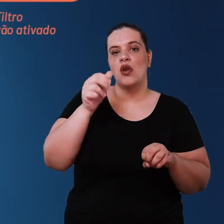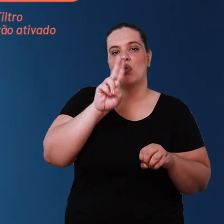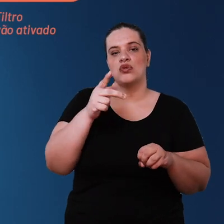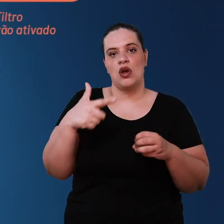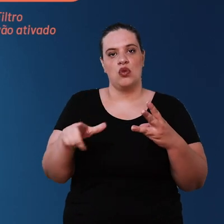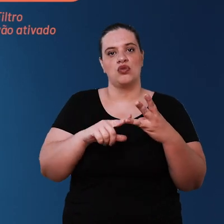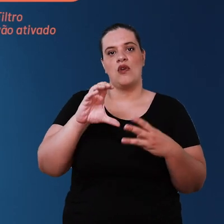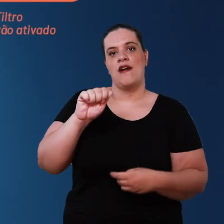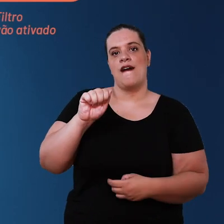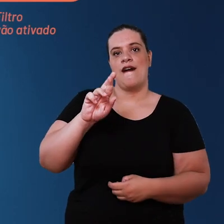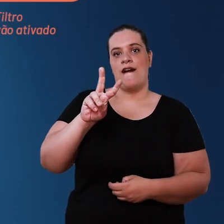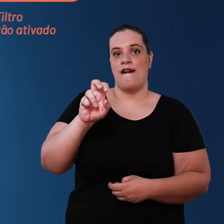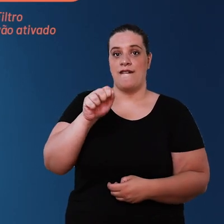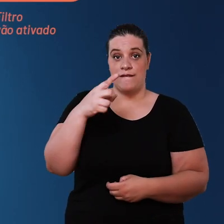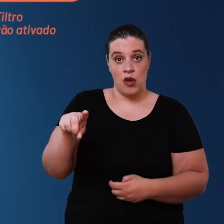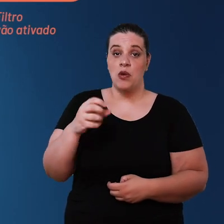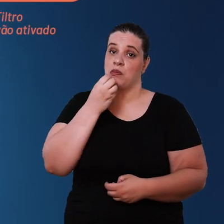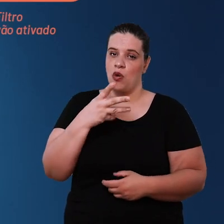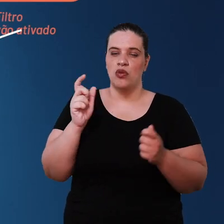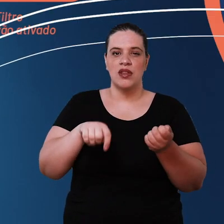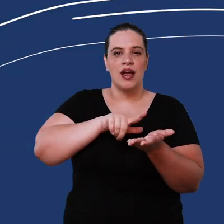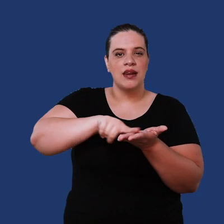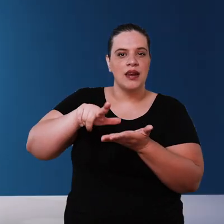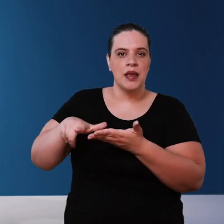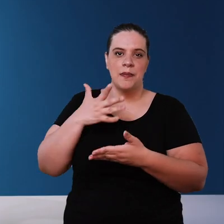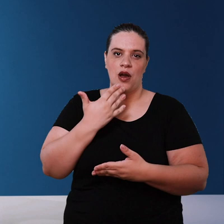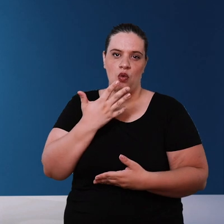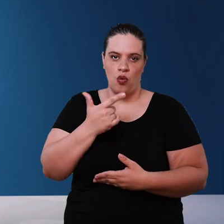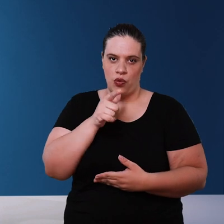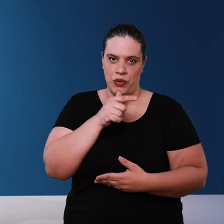activated carbon filter which is very good to remove the color another form of